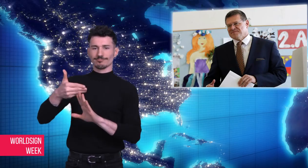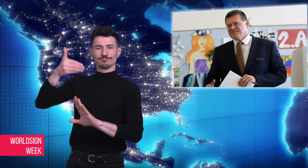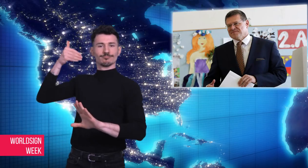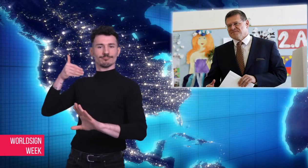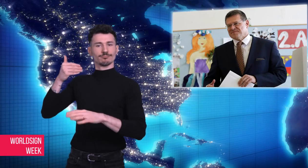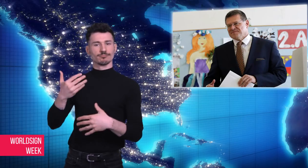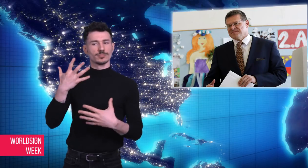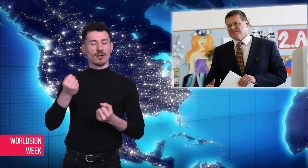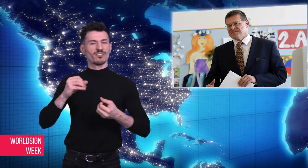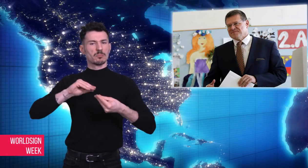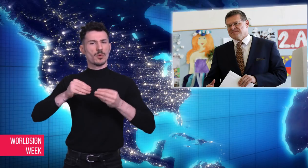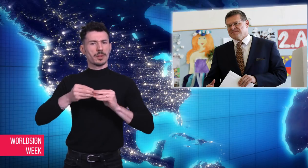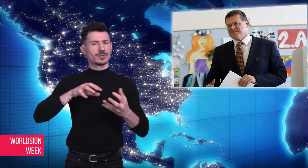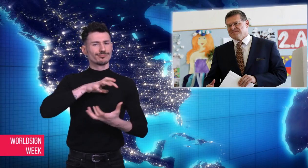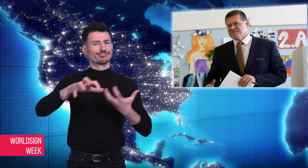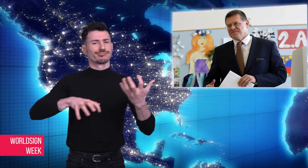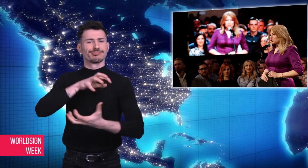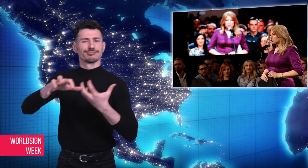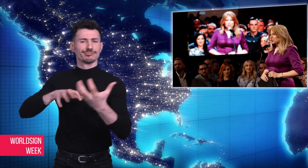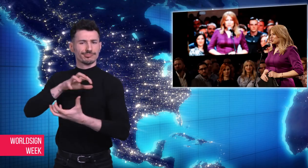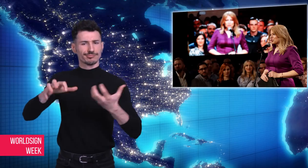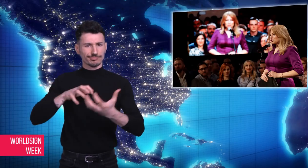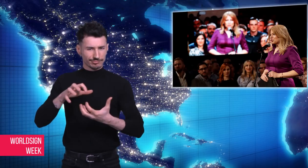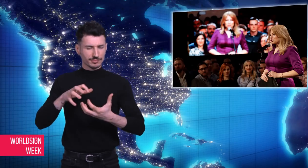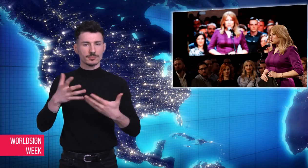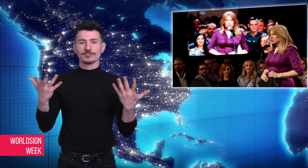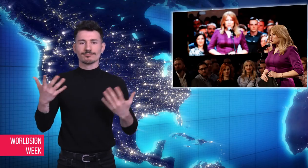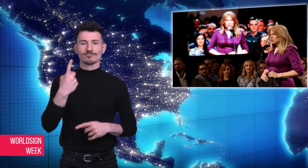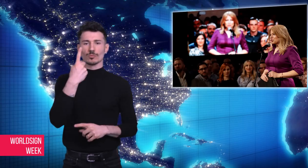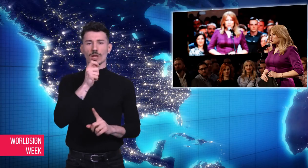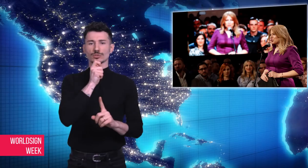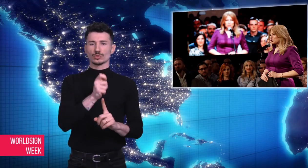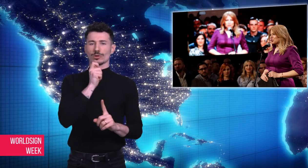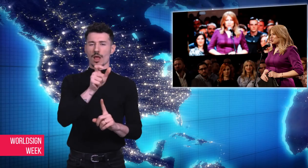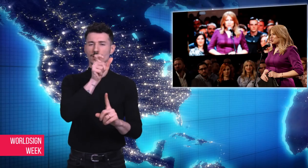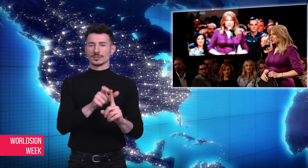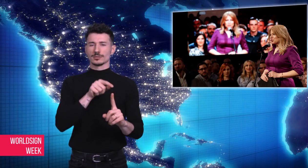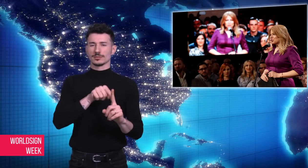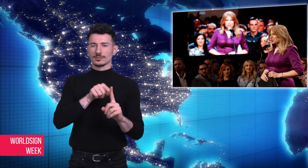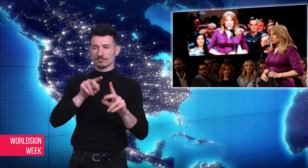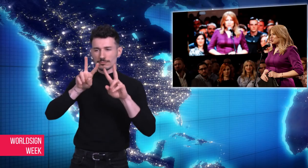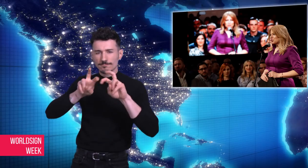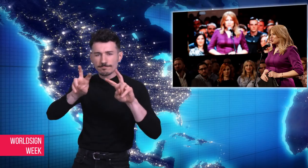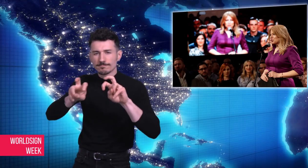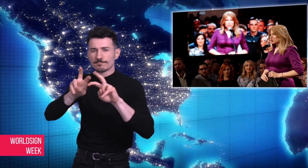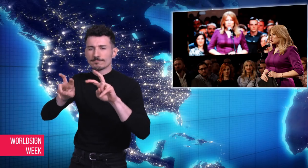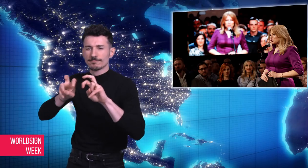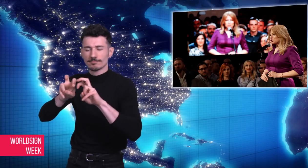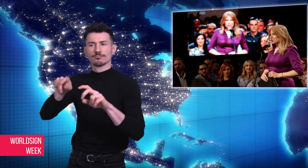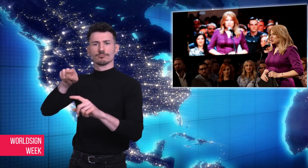regular people. Slovakia had a crisis last year when a